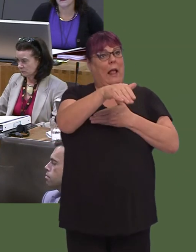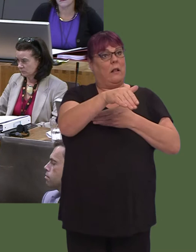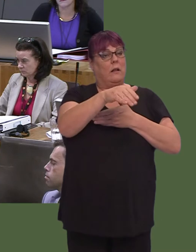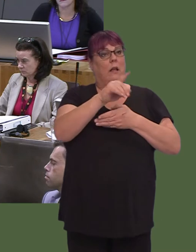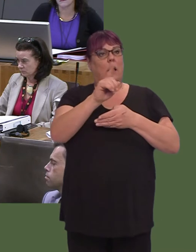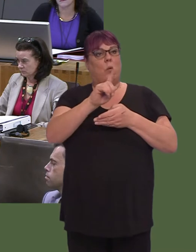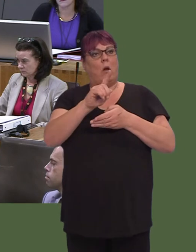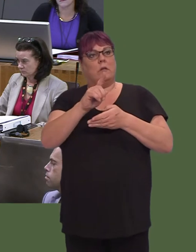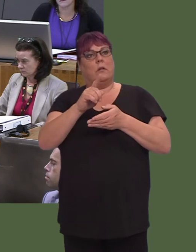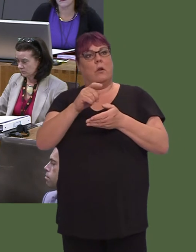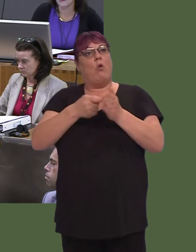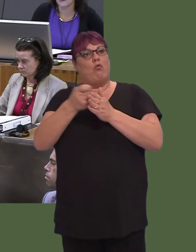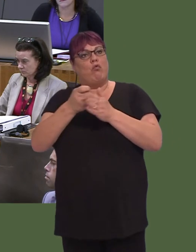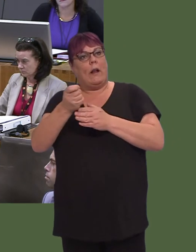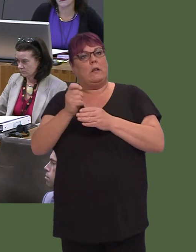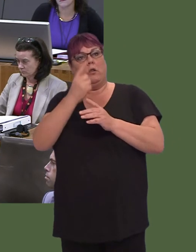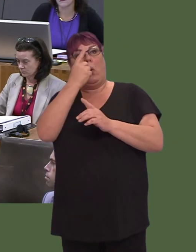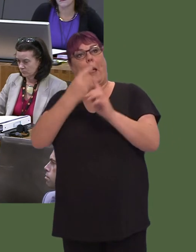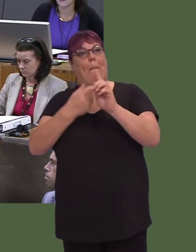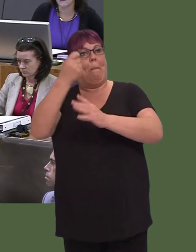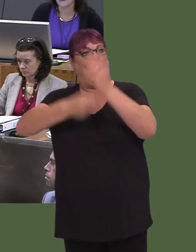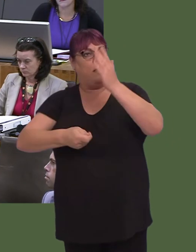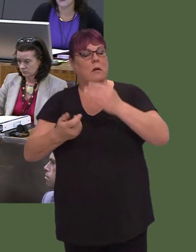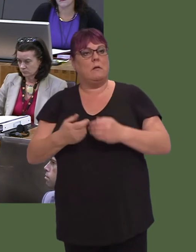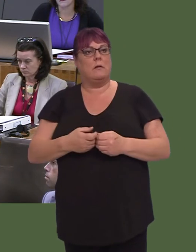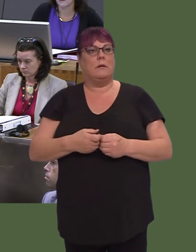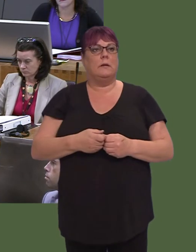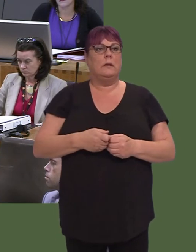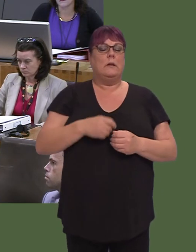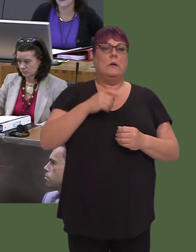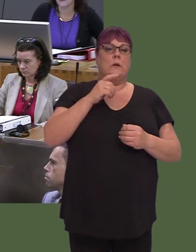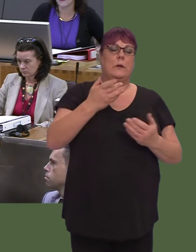find it difficult to sustain their current level of activity.